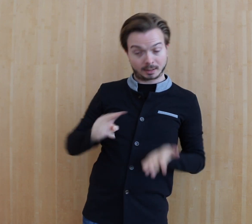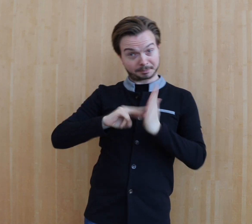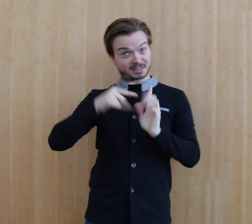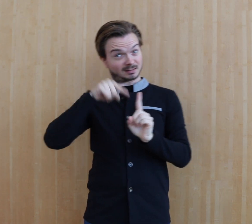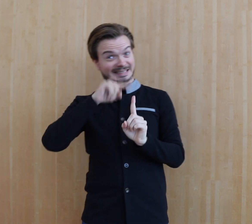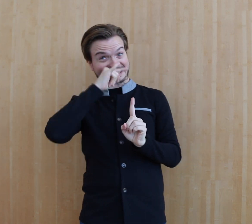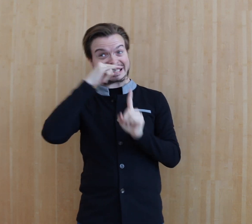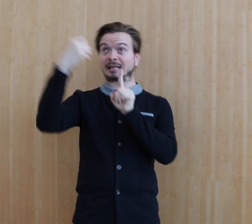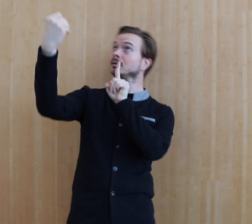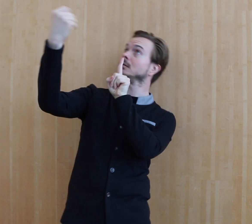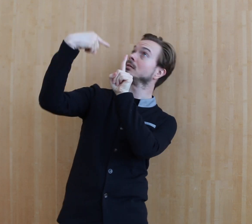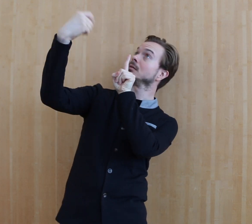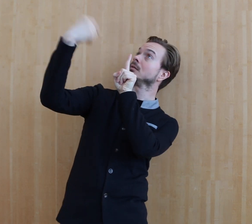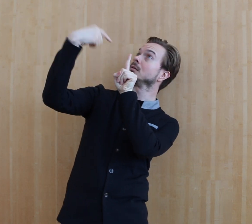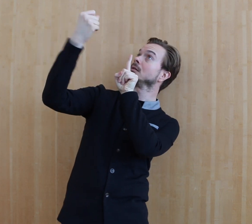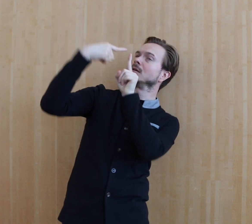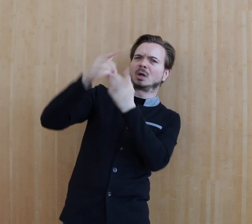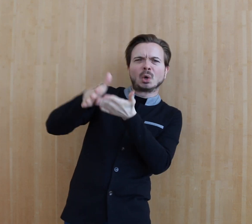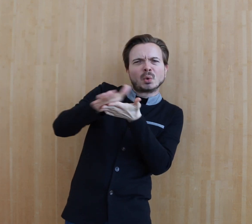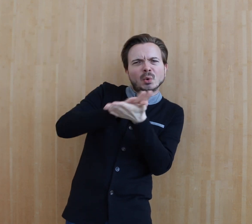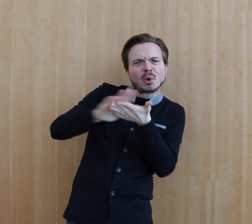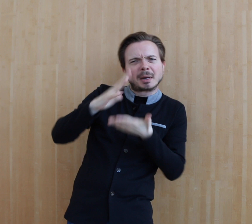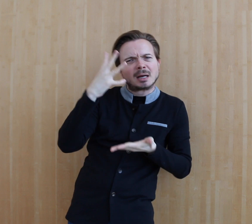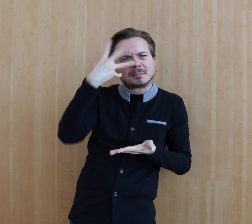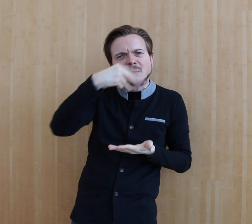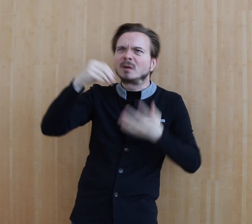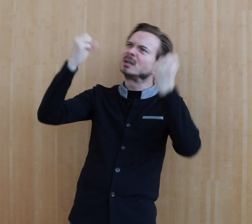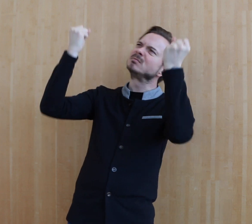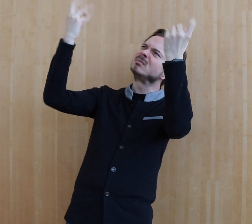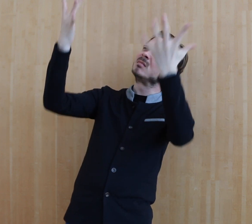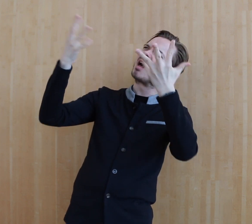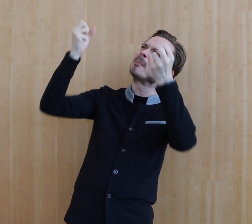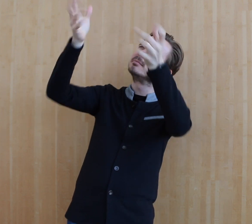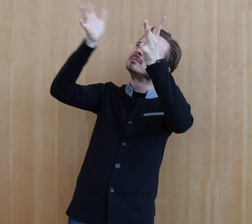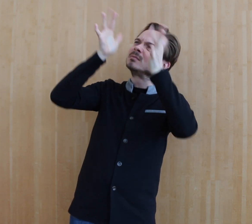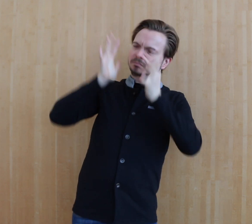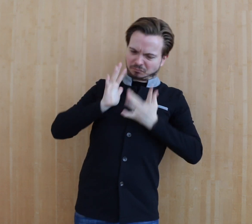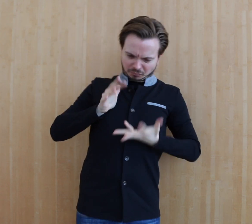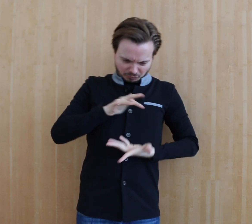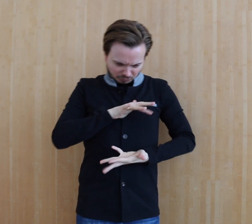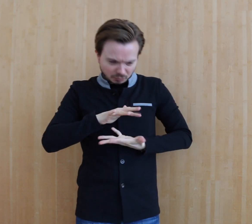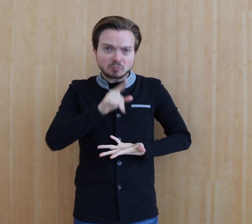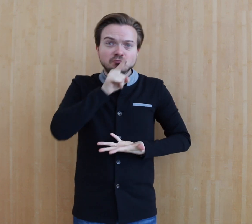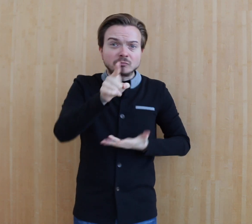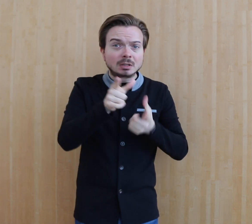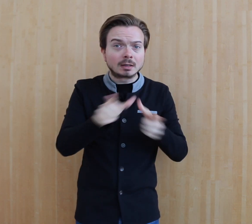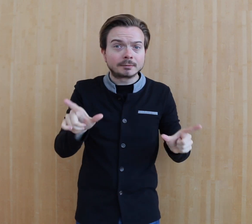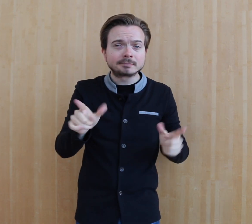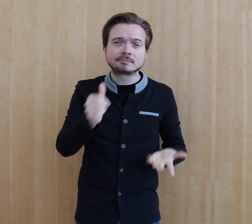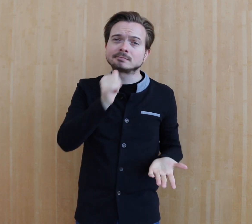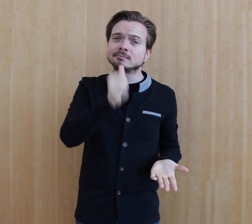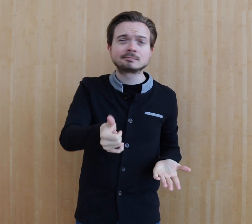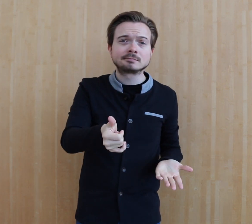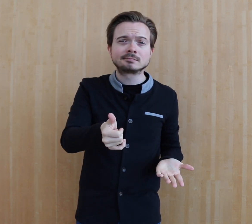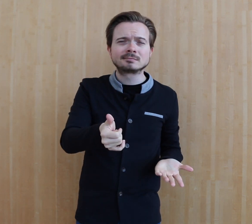So now thinking about that, does the child get the rich input that they need? No they don't.